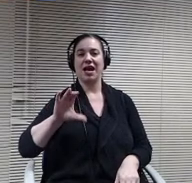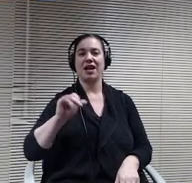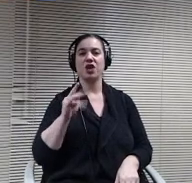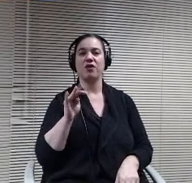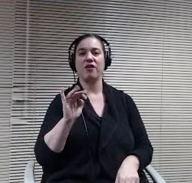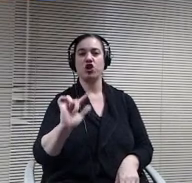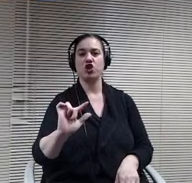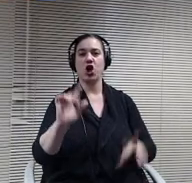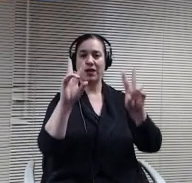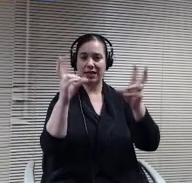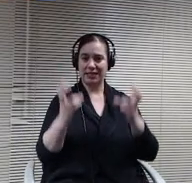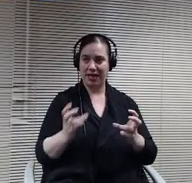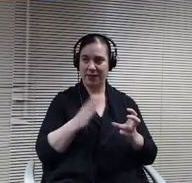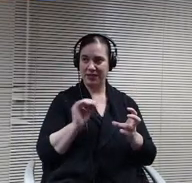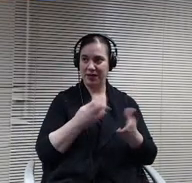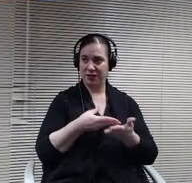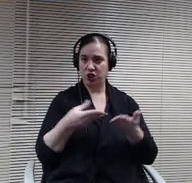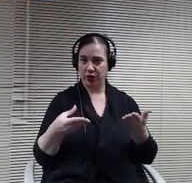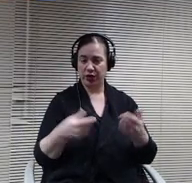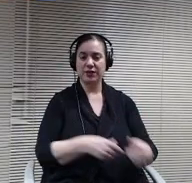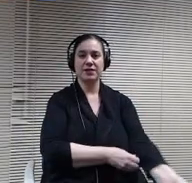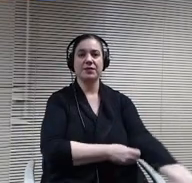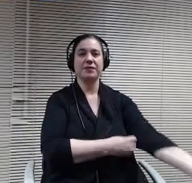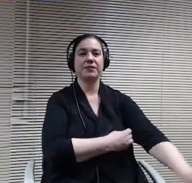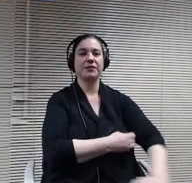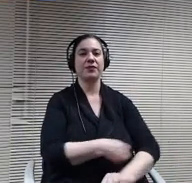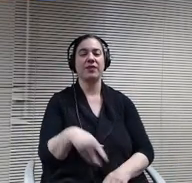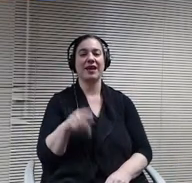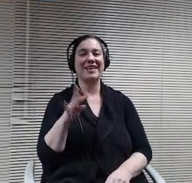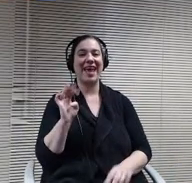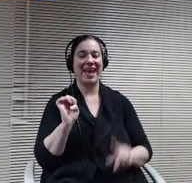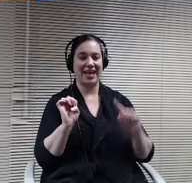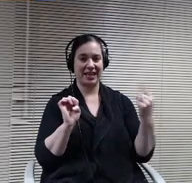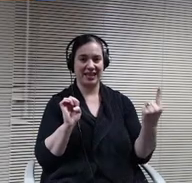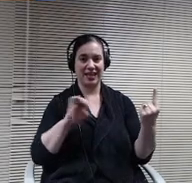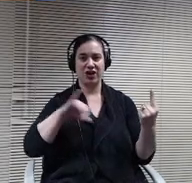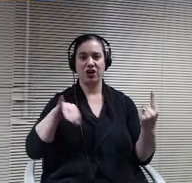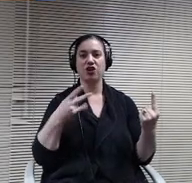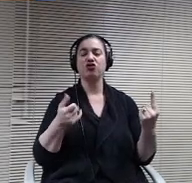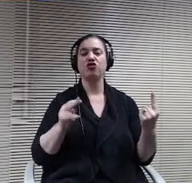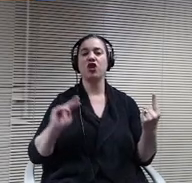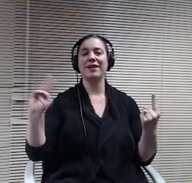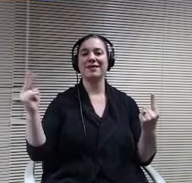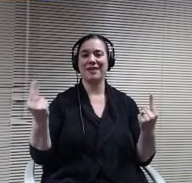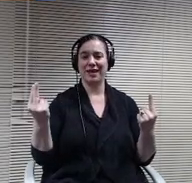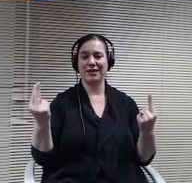Katie is there a second John? Thank you, any comments or questions?